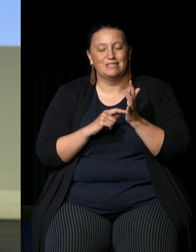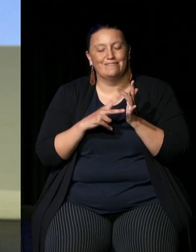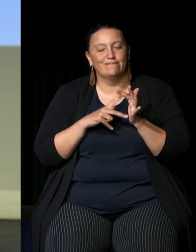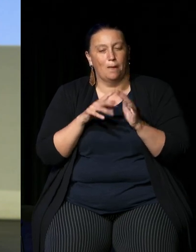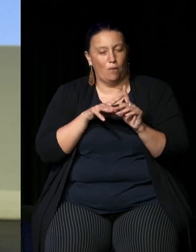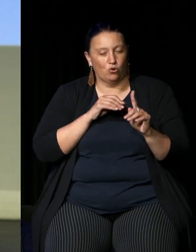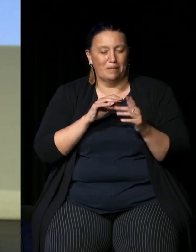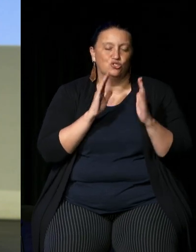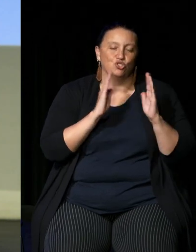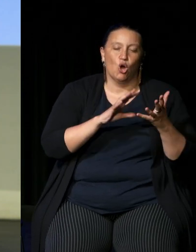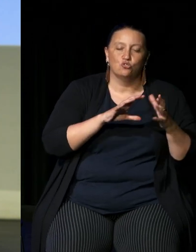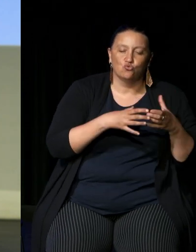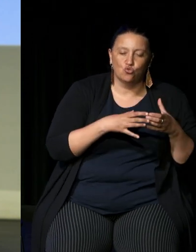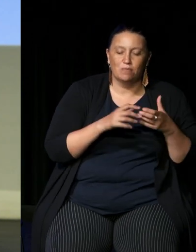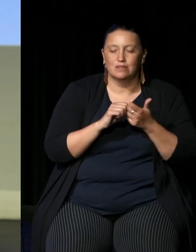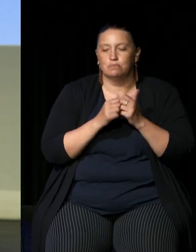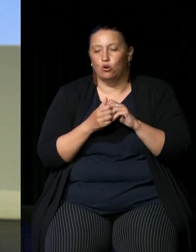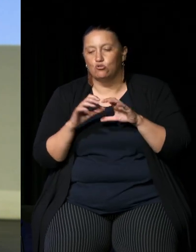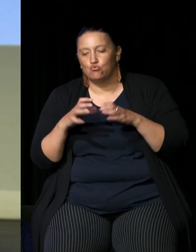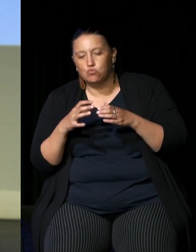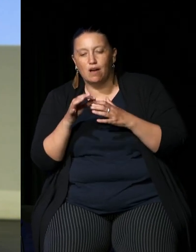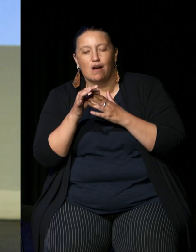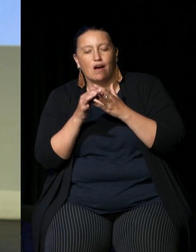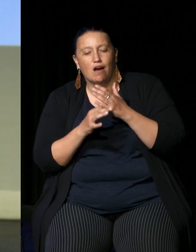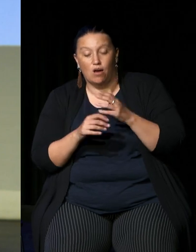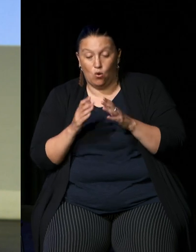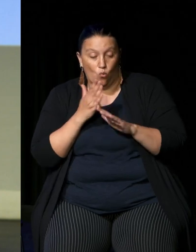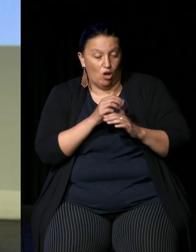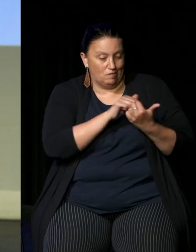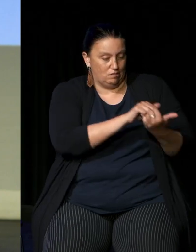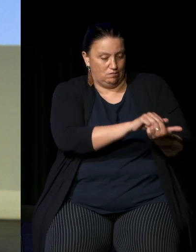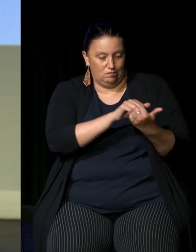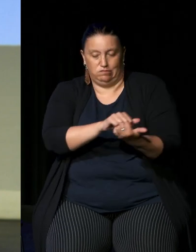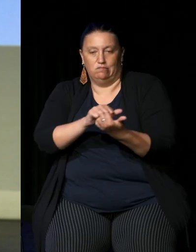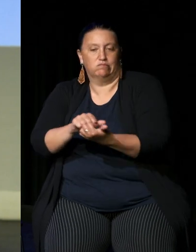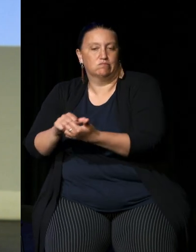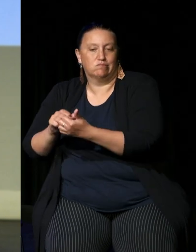any group you can imagine we are pretty much working with so you can sign up to